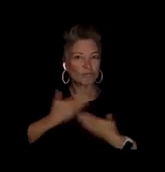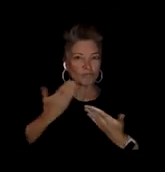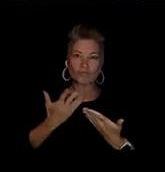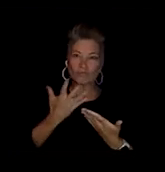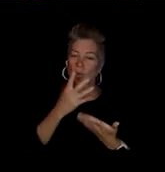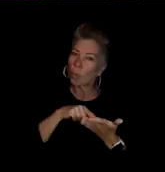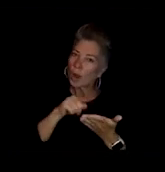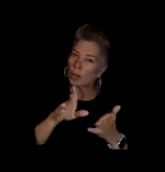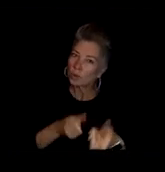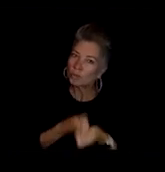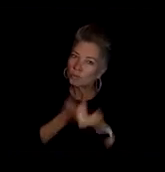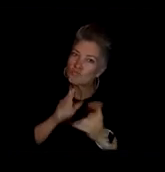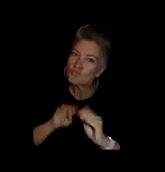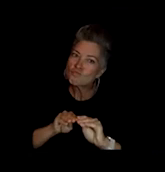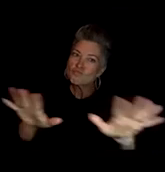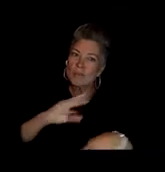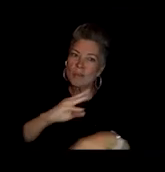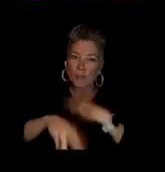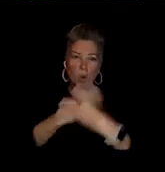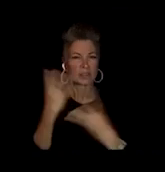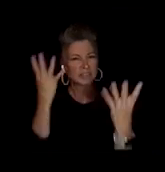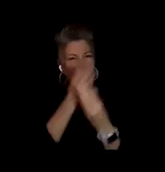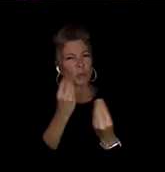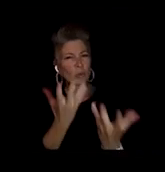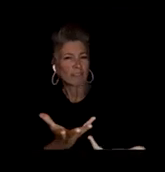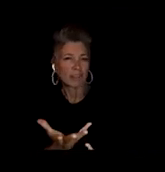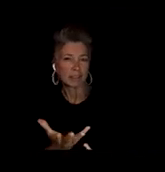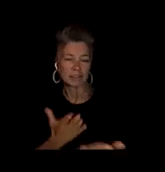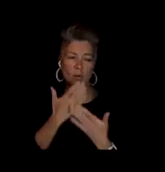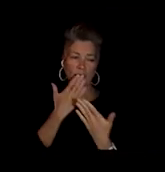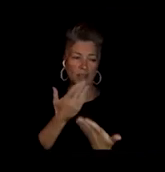So thank you for being you and sharing. Thank you.